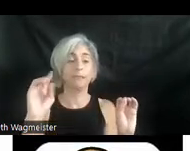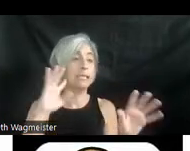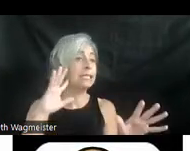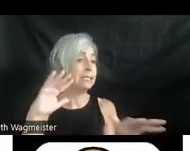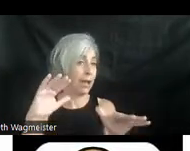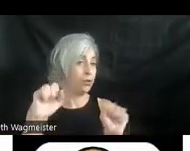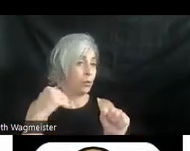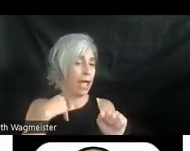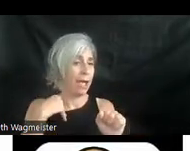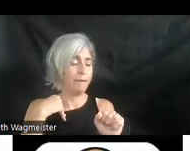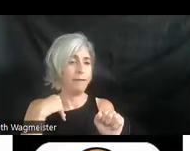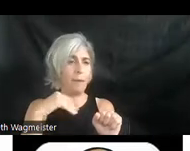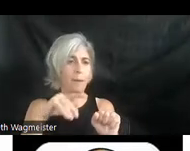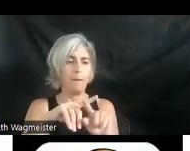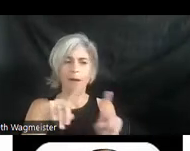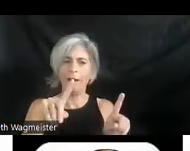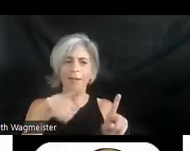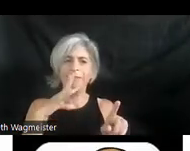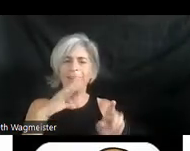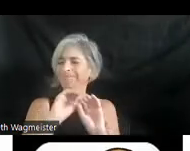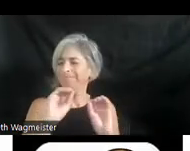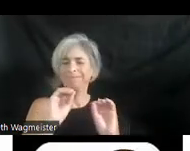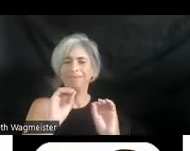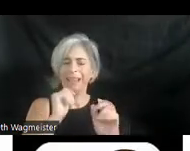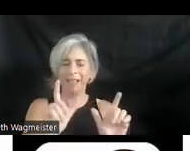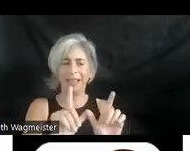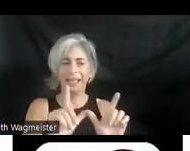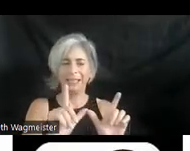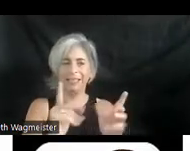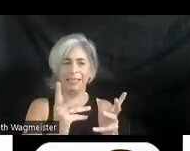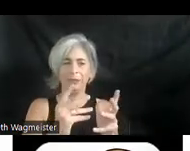don't want to get in the way. It's not licensed to go on at the mouth. But you have plenty